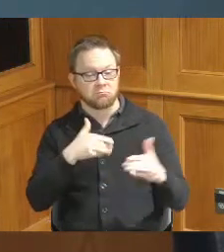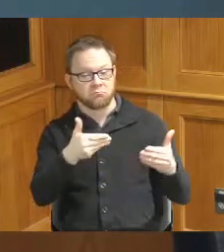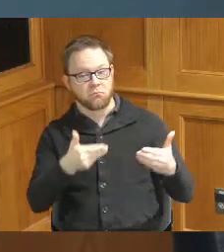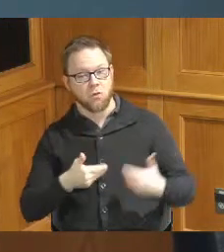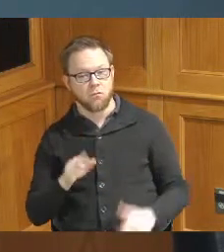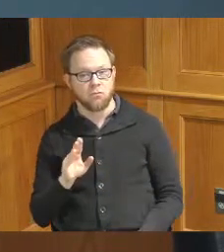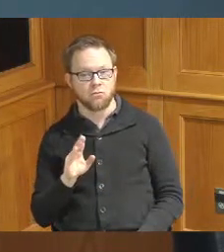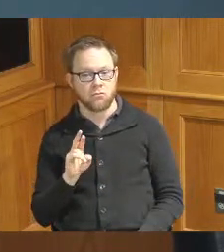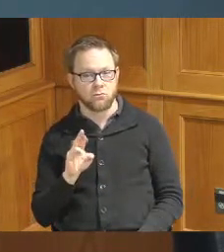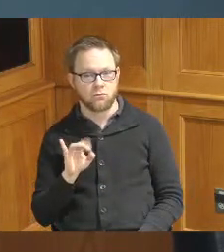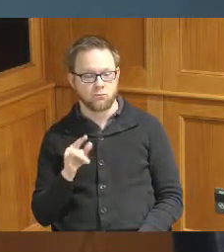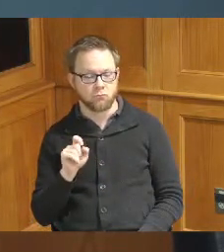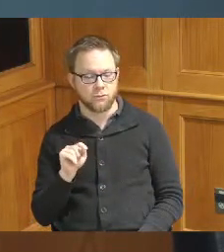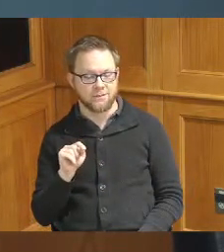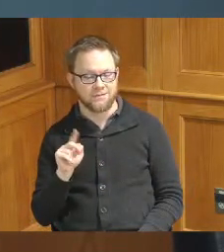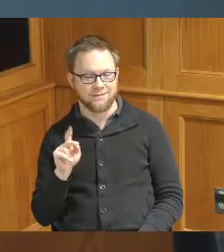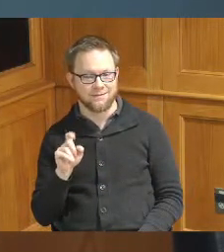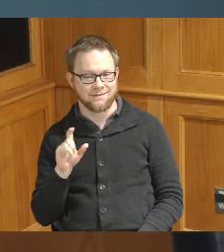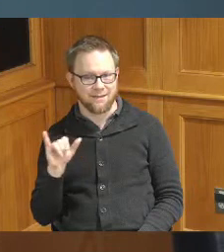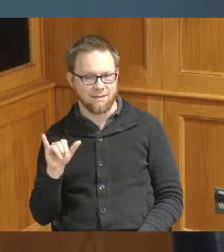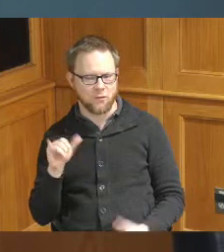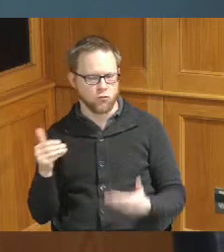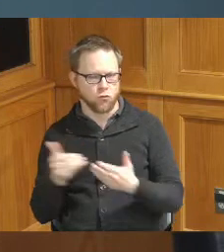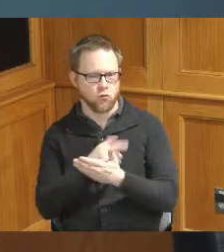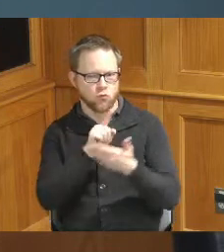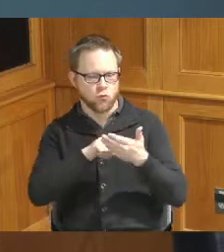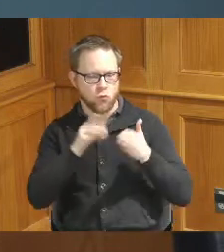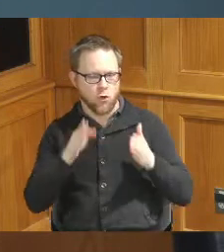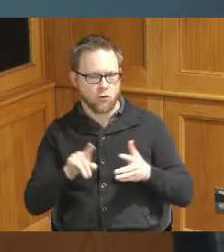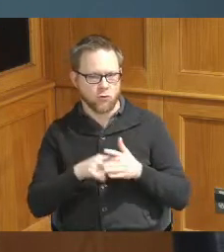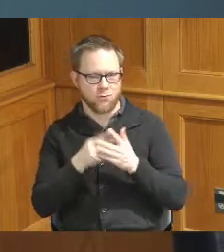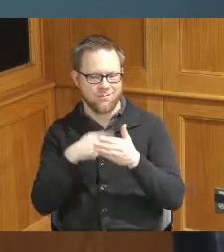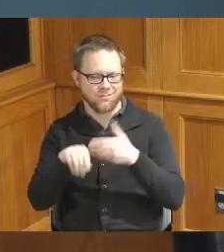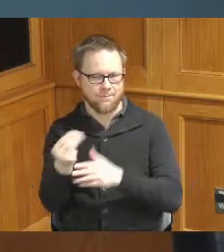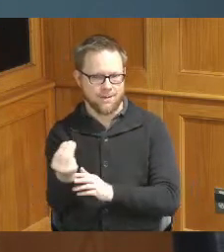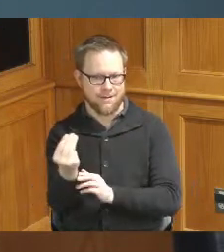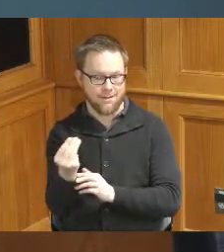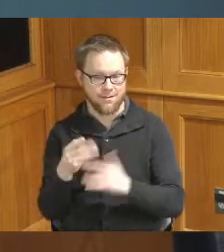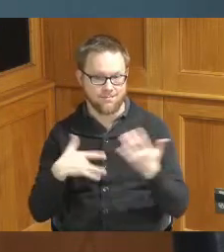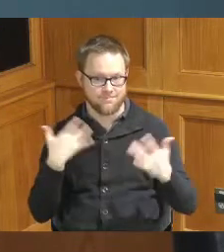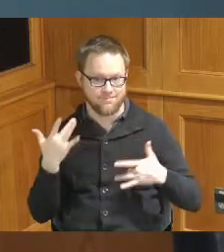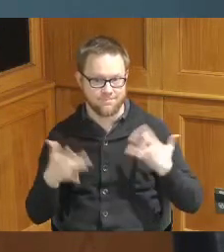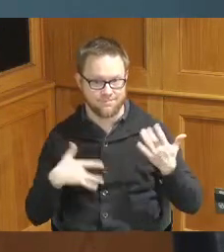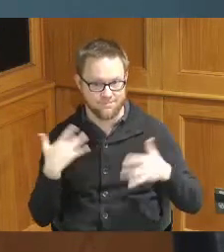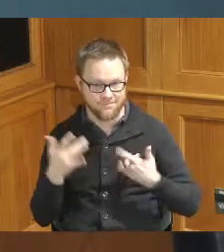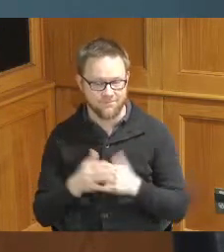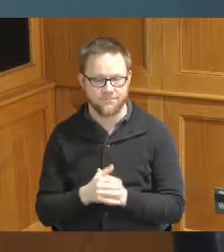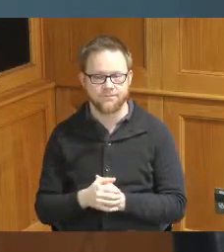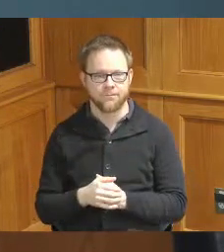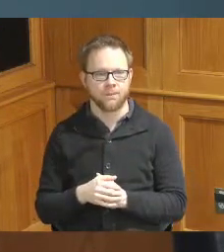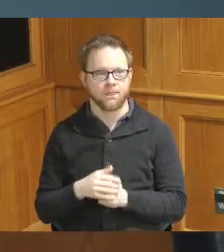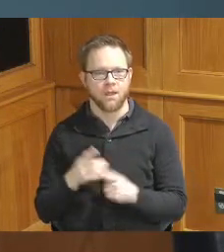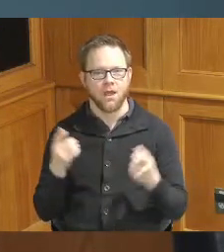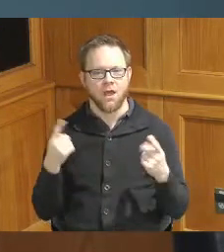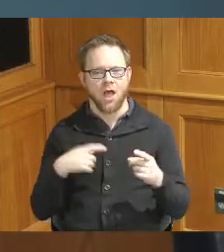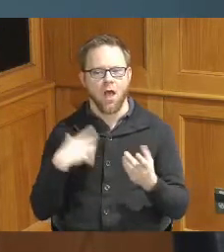Auditor will be starting on Monday and excited about that and got a chance to see firsthand